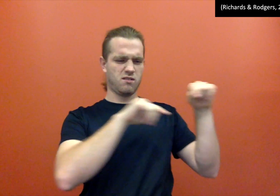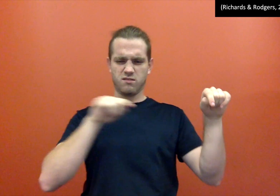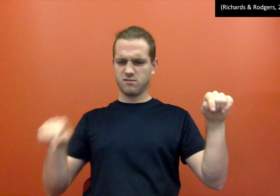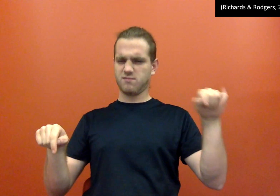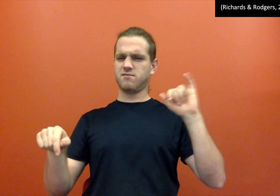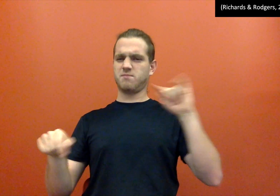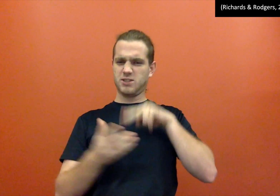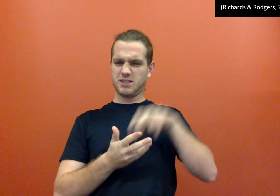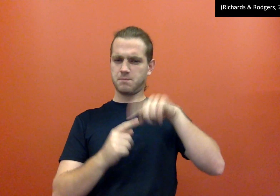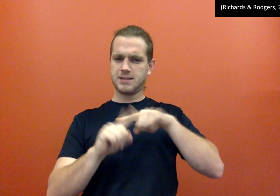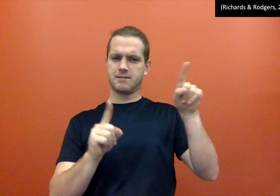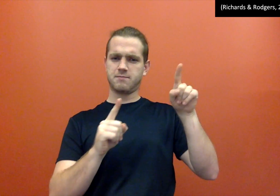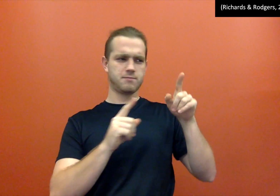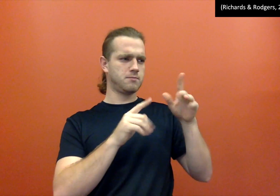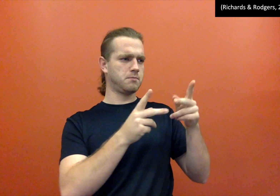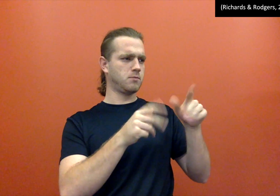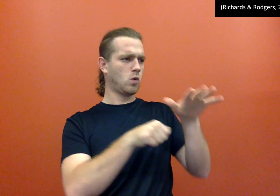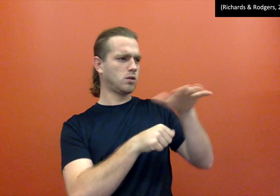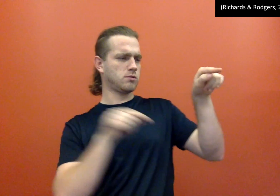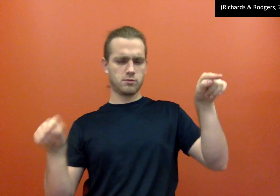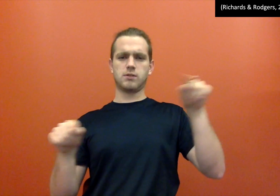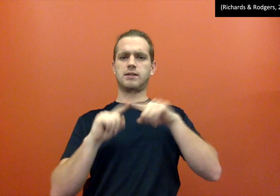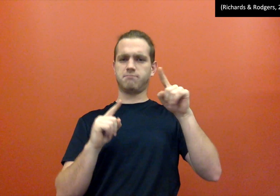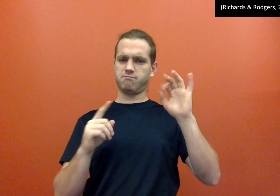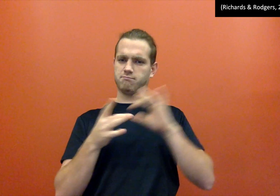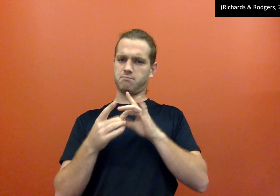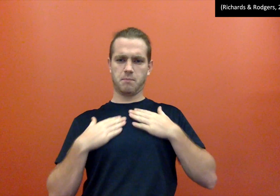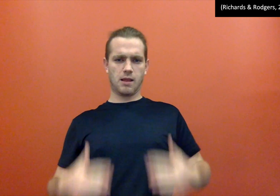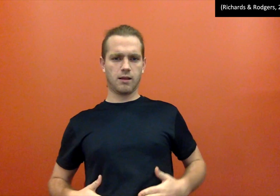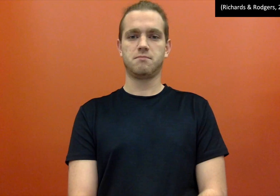You can see the difference in the signs of jumps on which location and body.